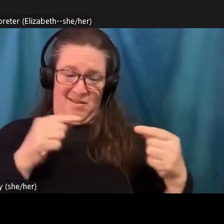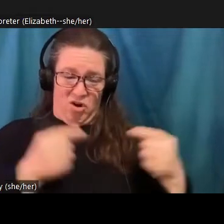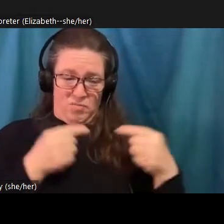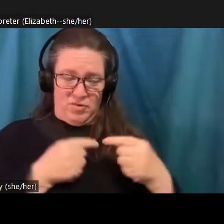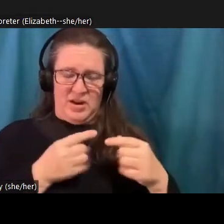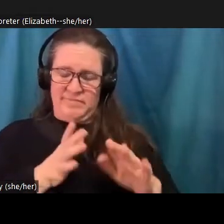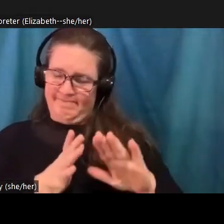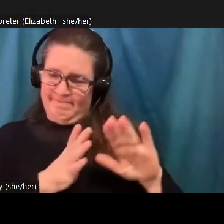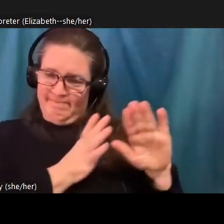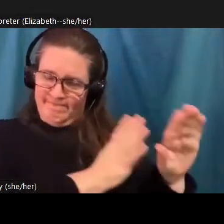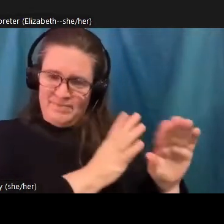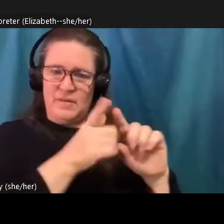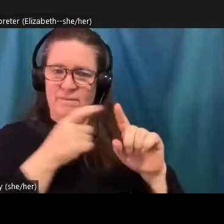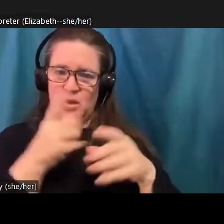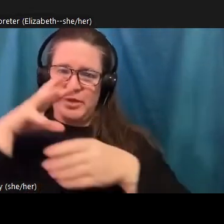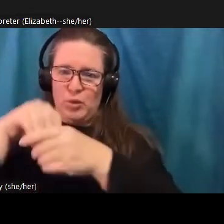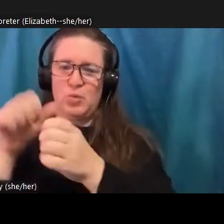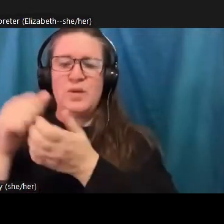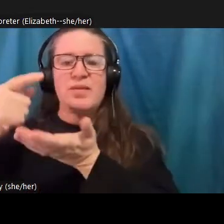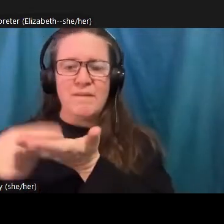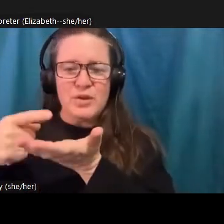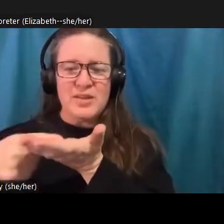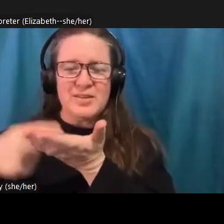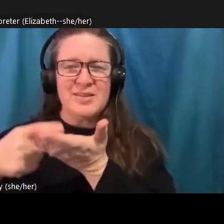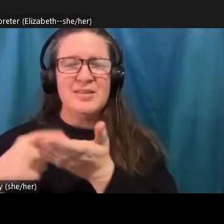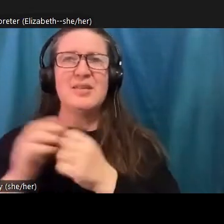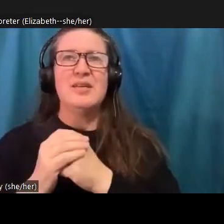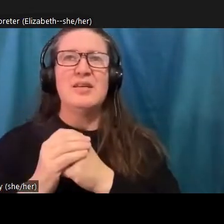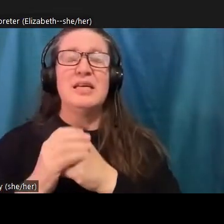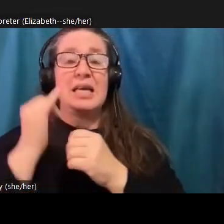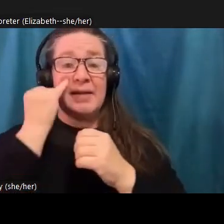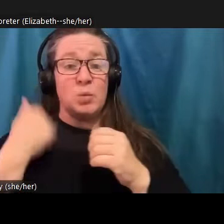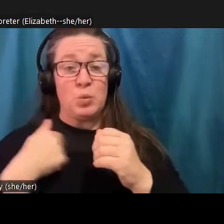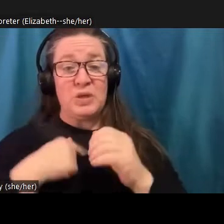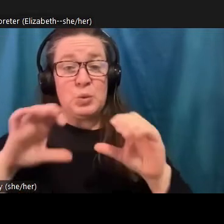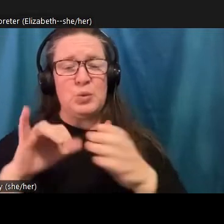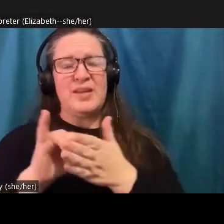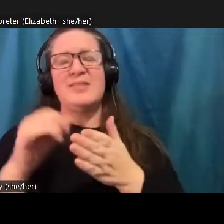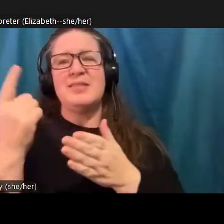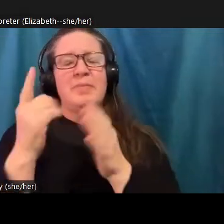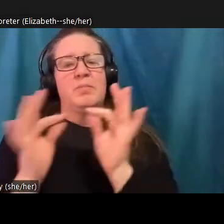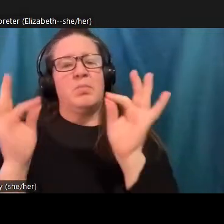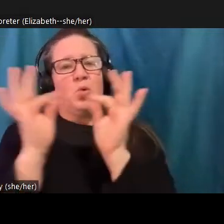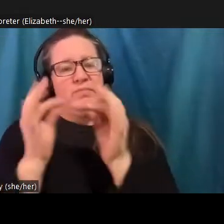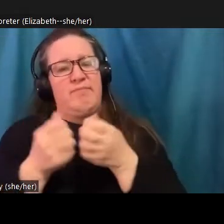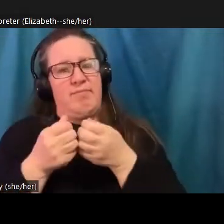tonight is that there is something essential that's lost in doing so. And that's going to be the second half of my talk.